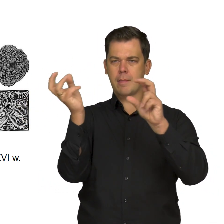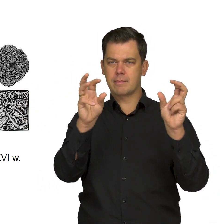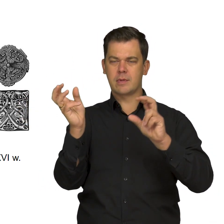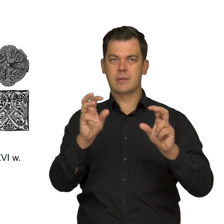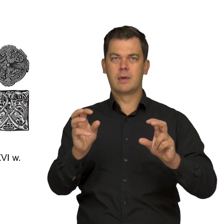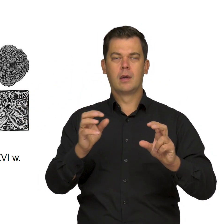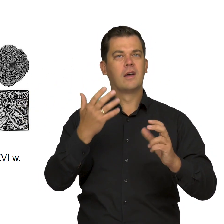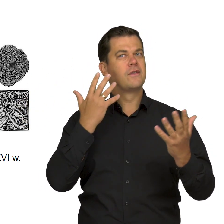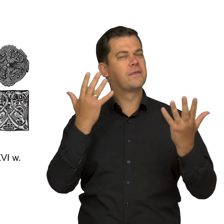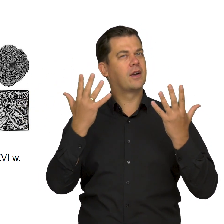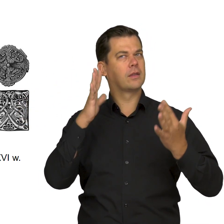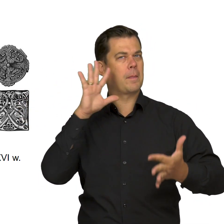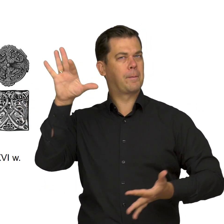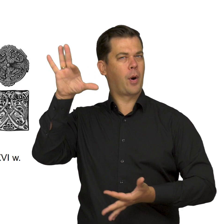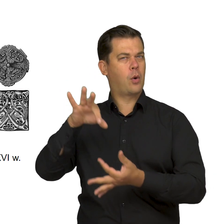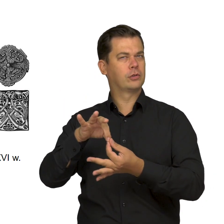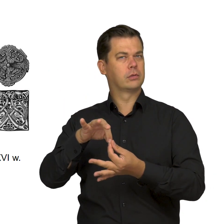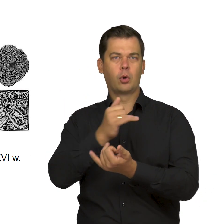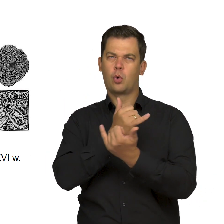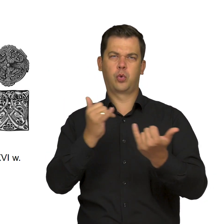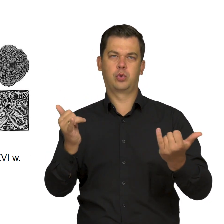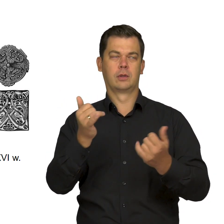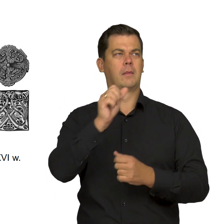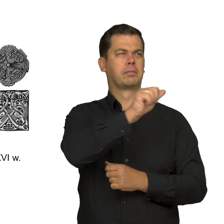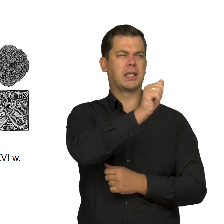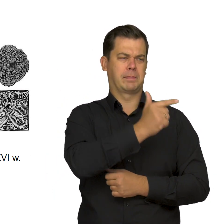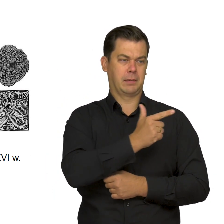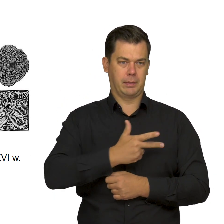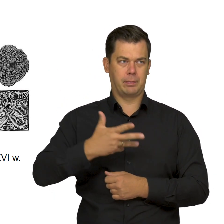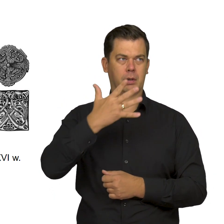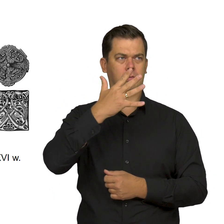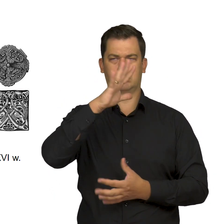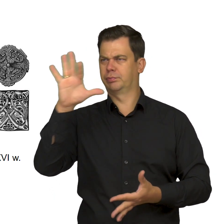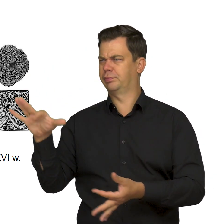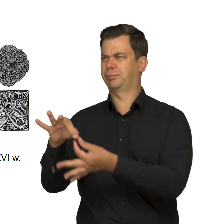are a mix of various Viking styles and interlaces.